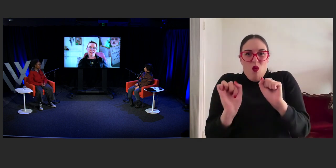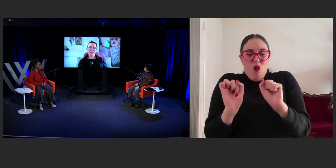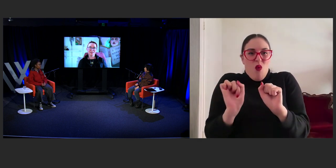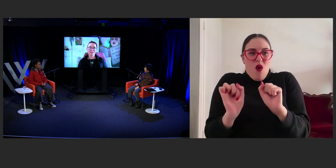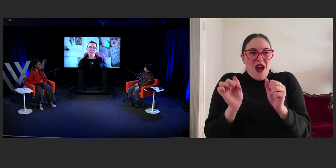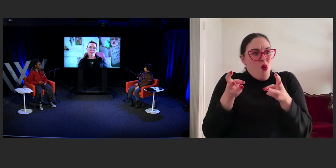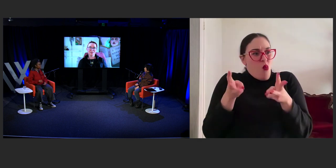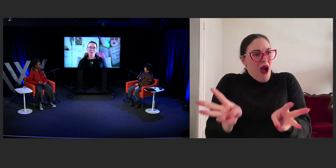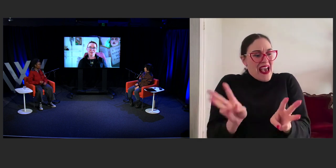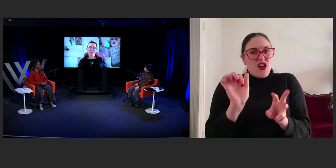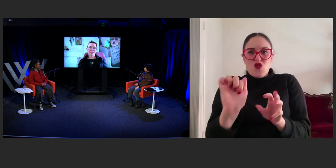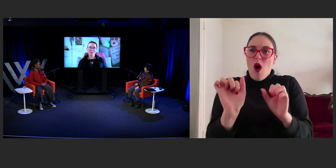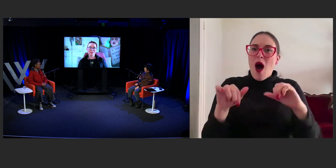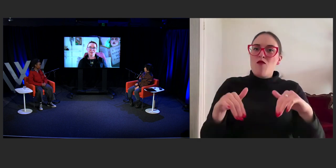that you think makes it tick for you.